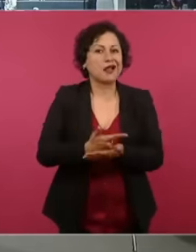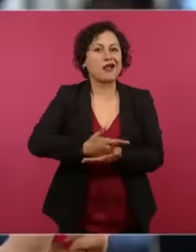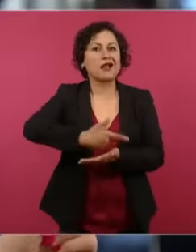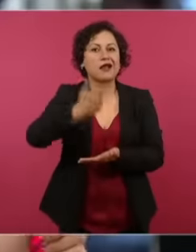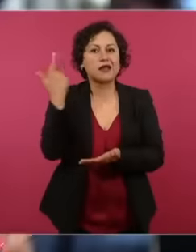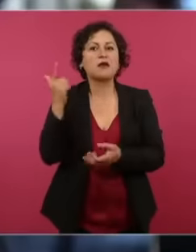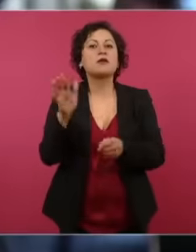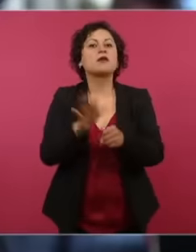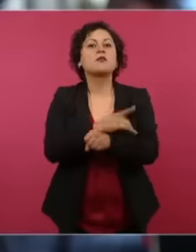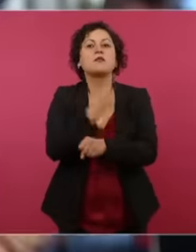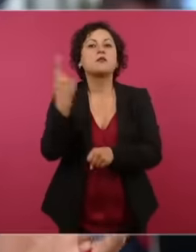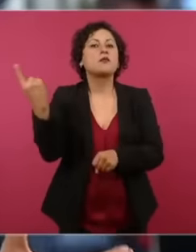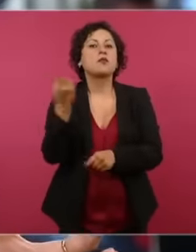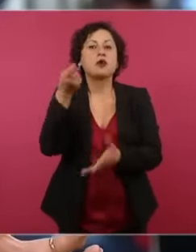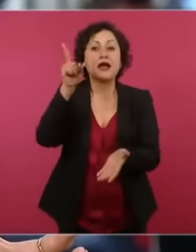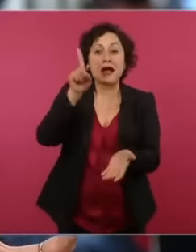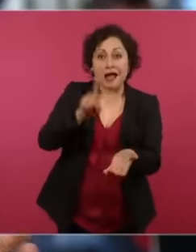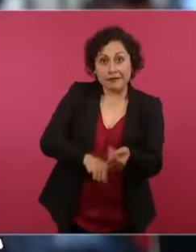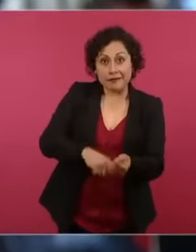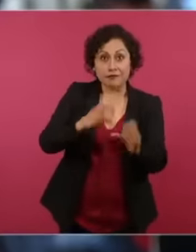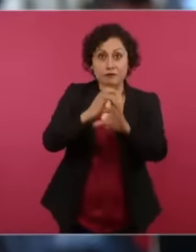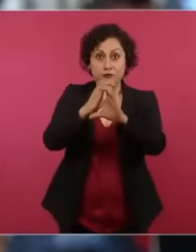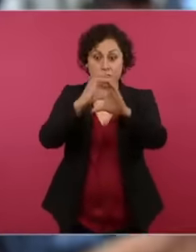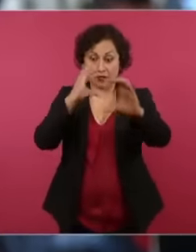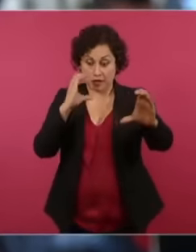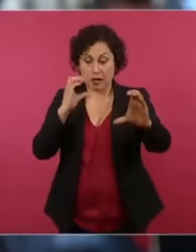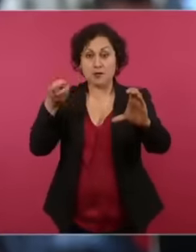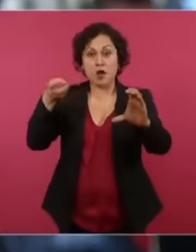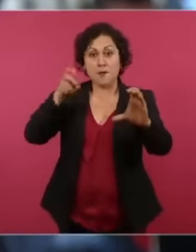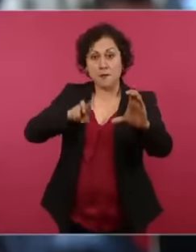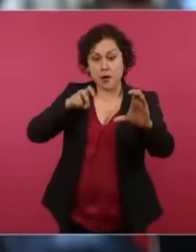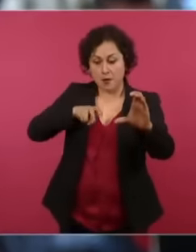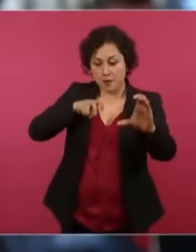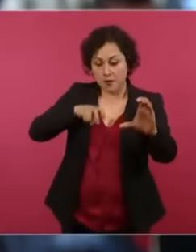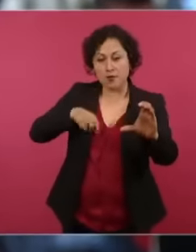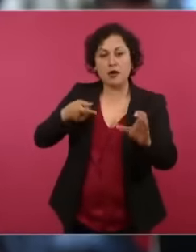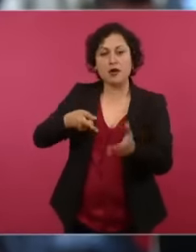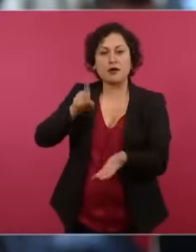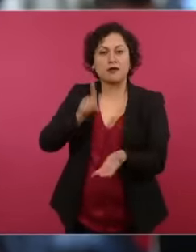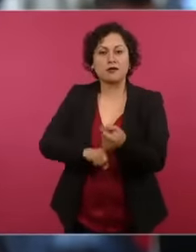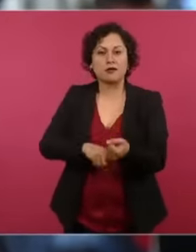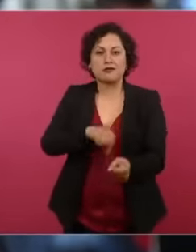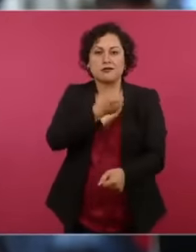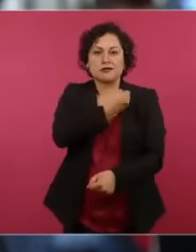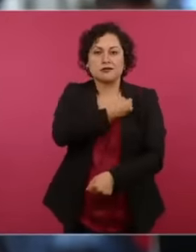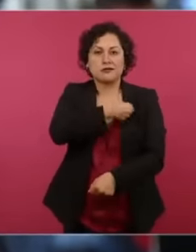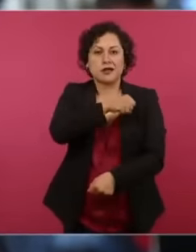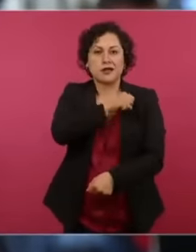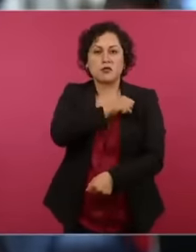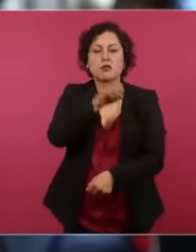trailers inside the boxes in totally unhealthy conditions depends on the